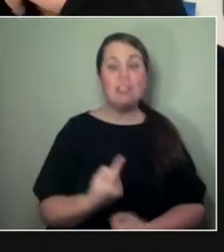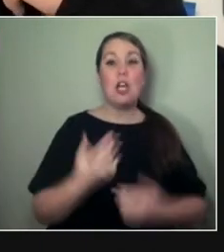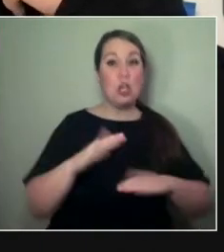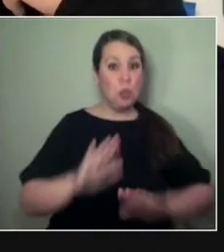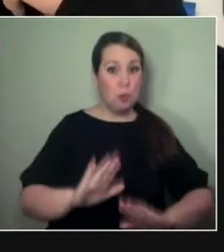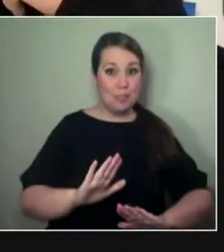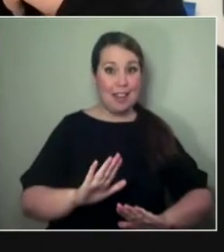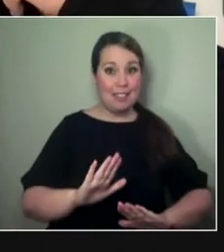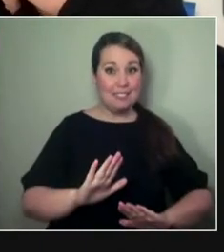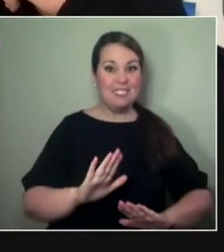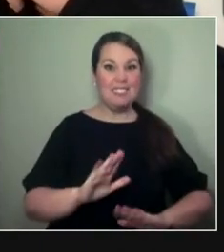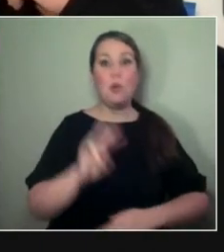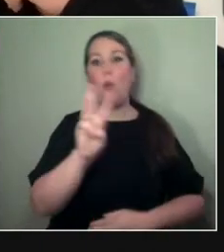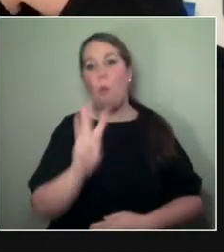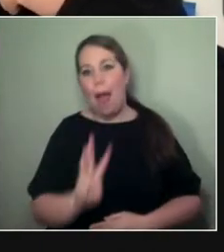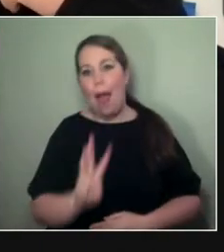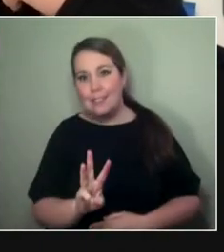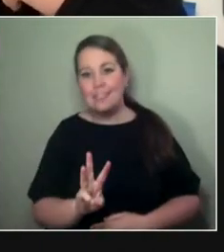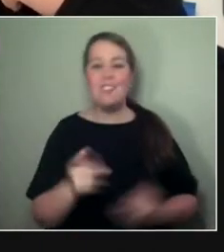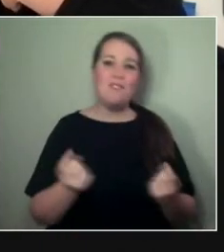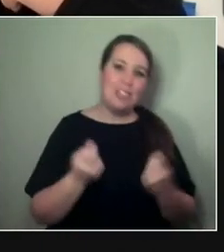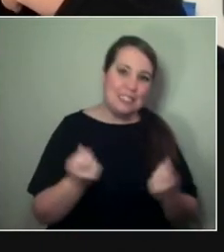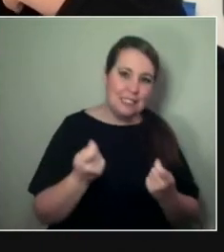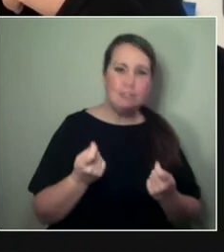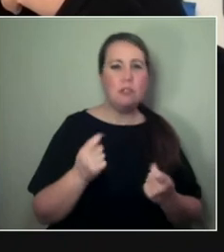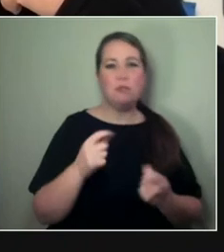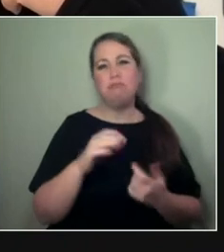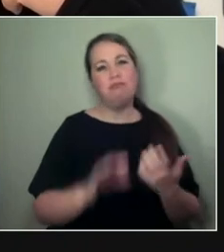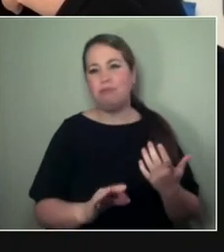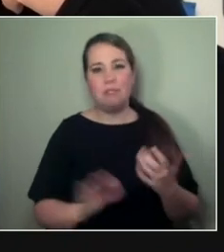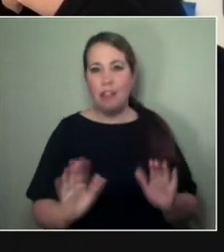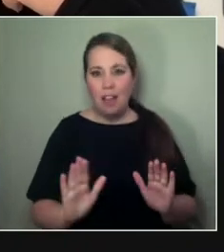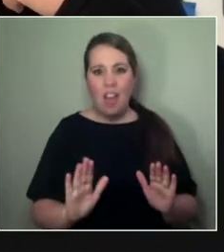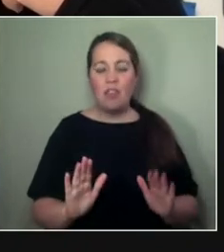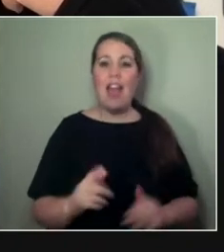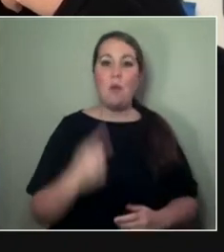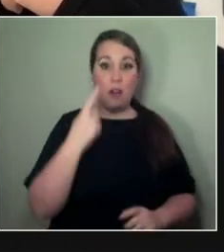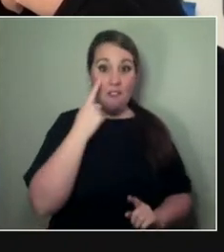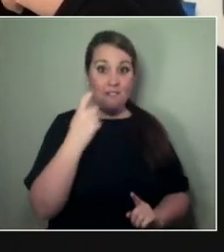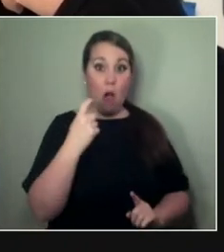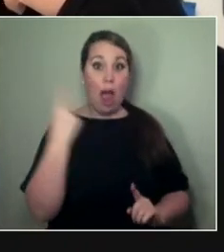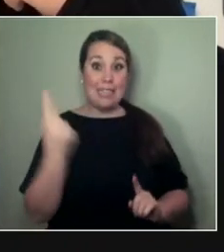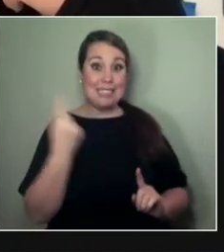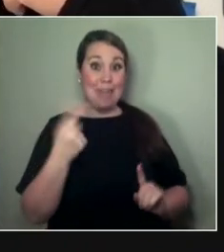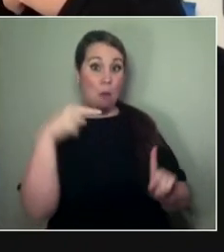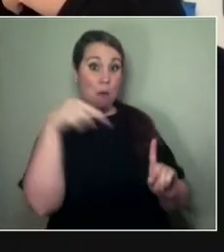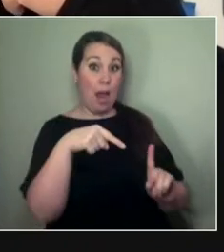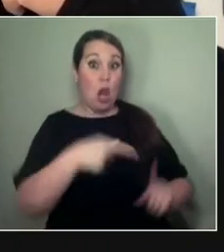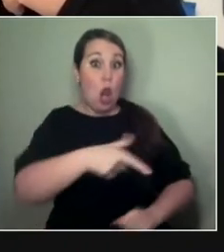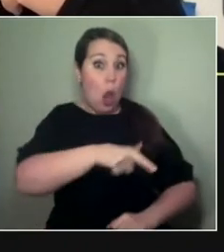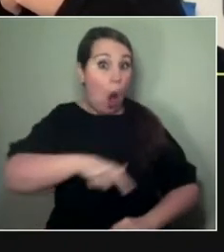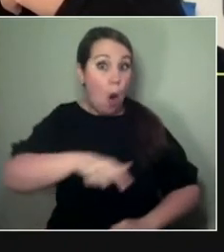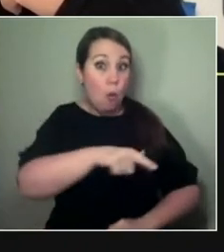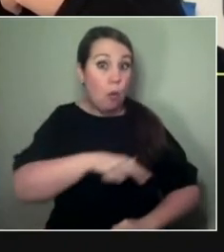So, if it was going to the Wellington Festival or it was coming to New Zealand, would they have to find a Maiko who would be the sort of MC